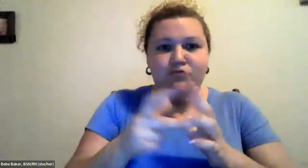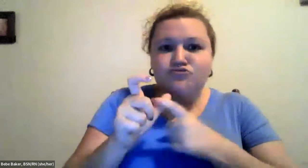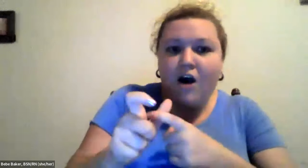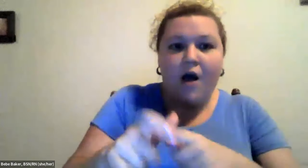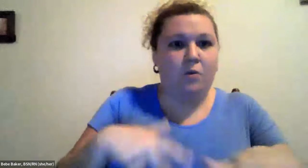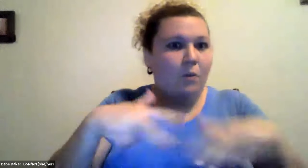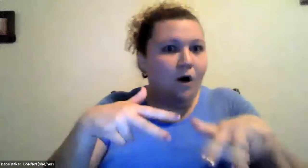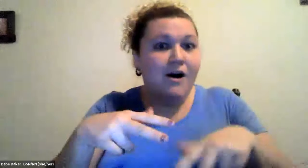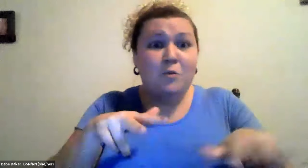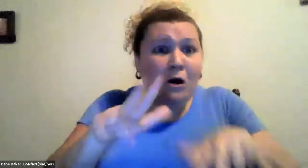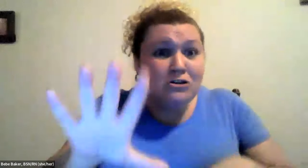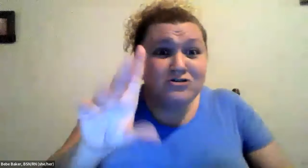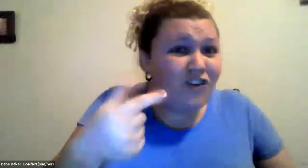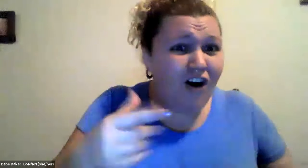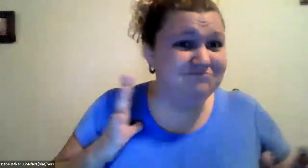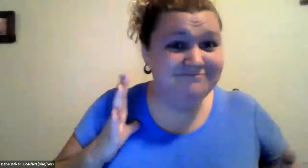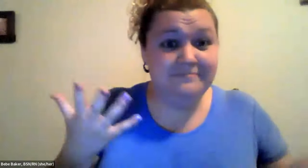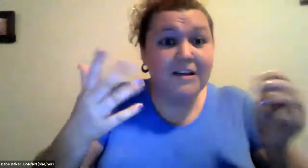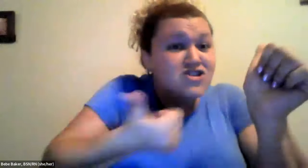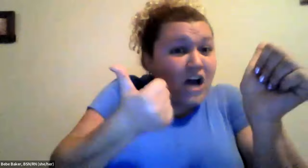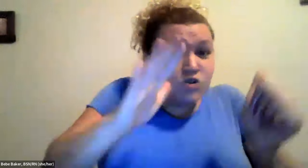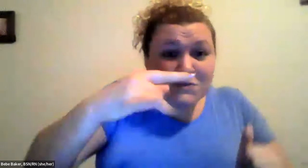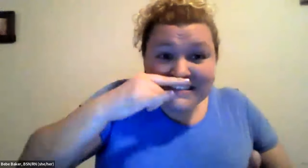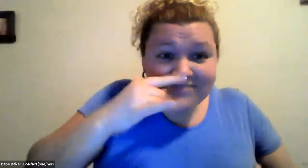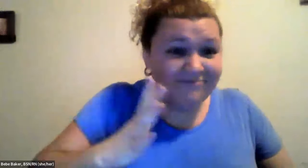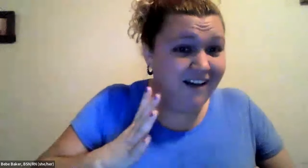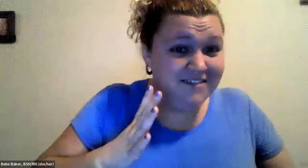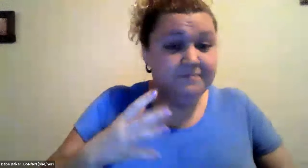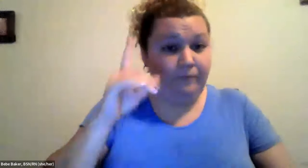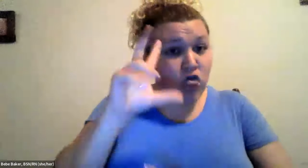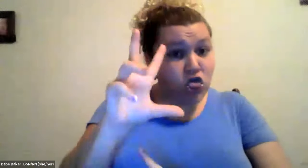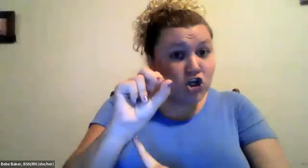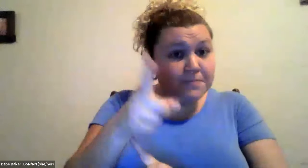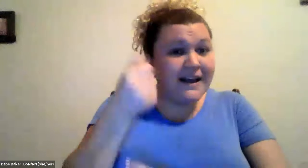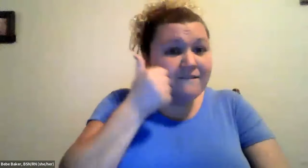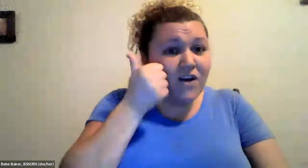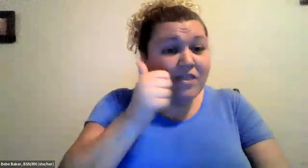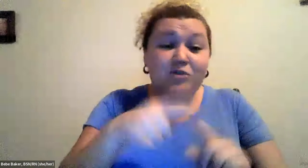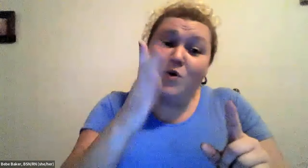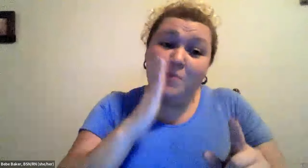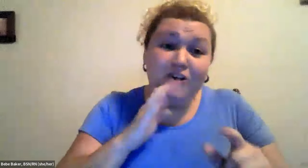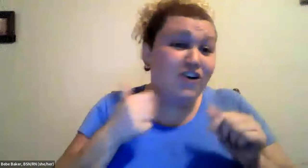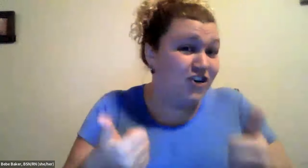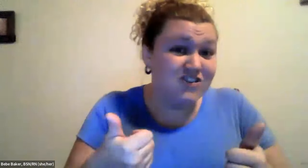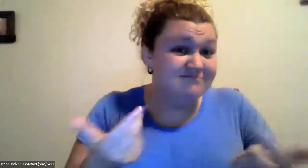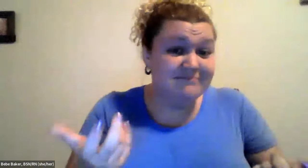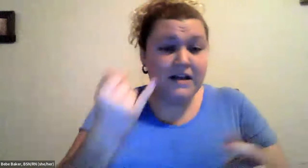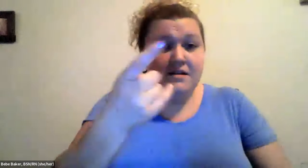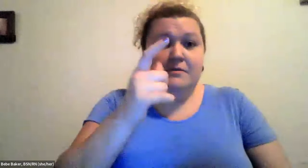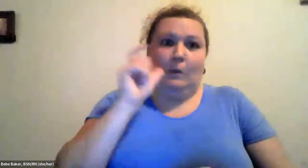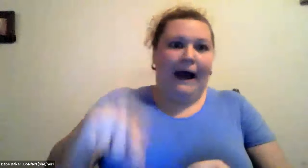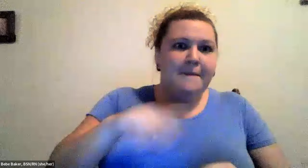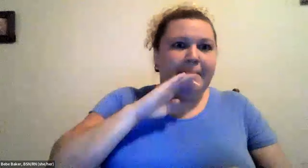Cristine Saunders: Cardio exercise like running or walking walk your dog that's fine chase your kids around that's fine 30 minutes, every day, and then you'll be good.